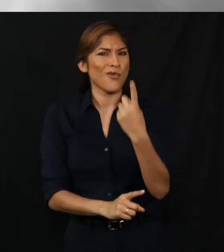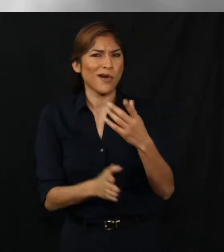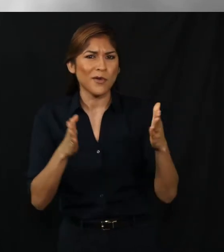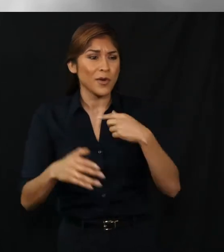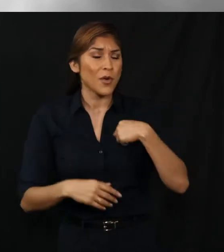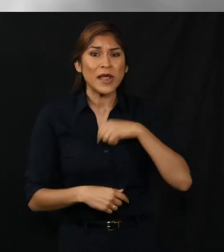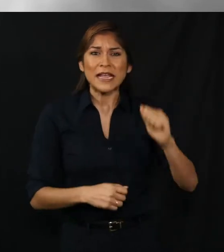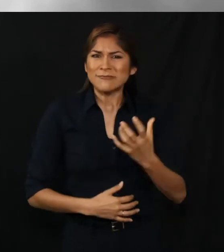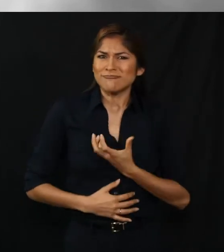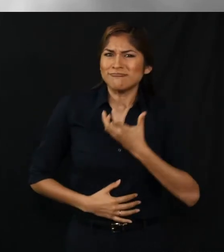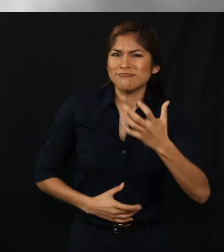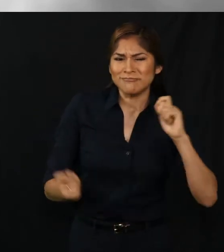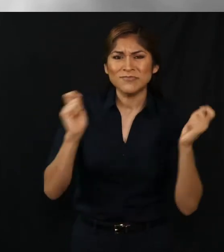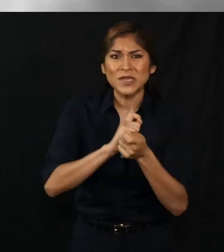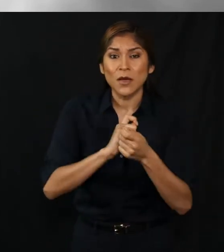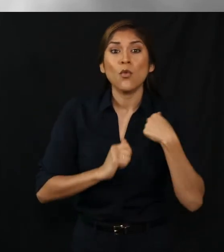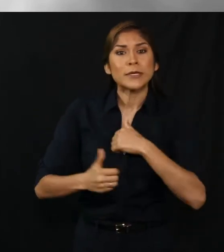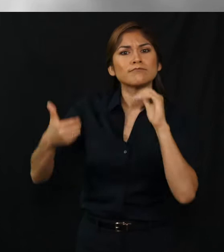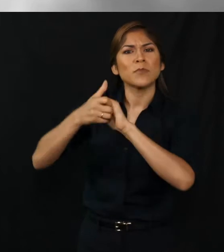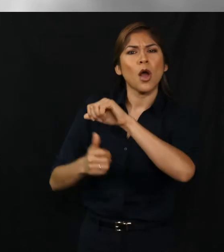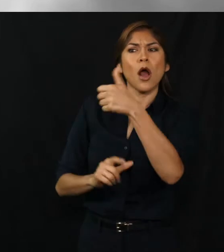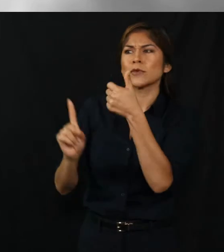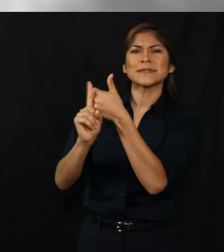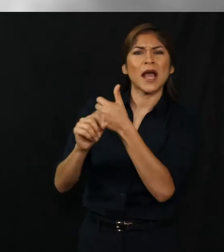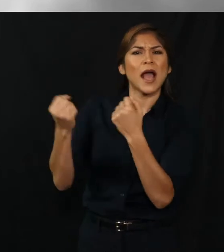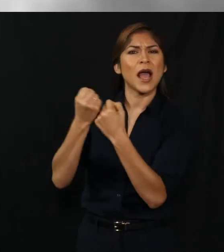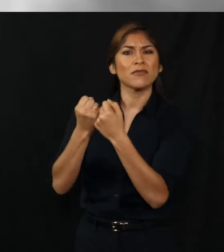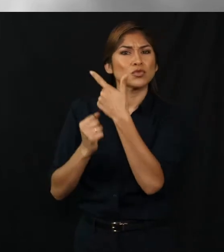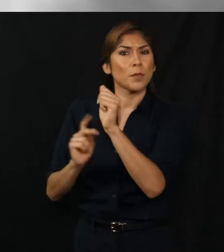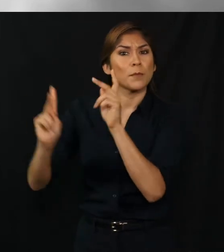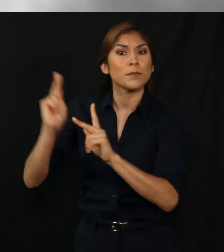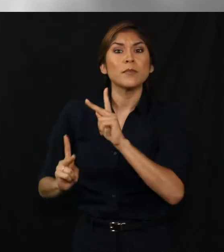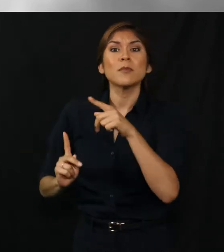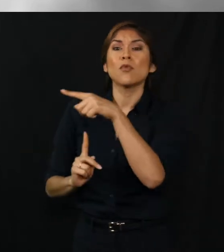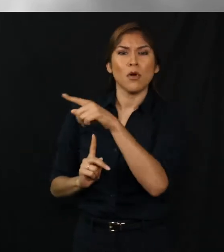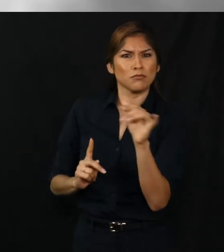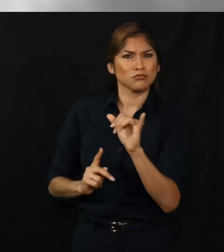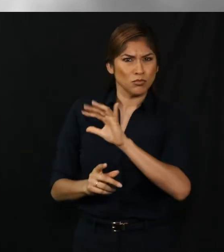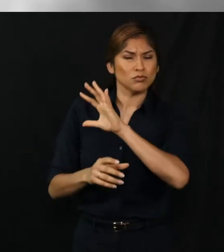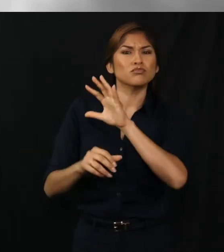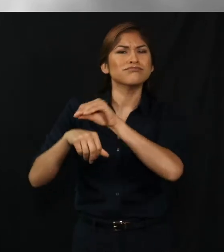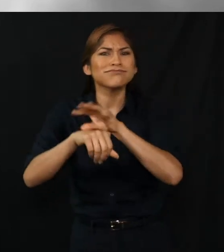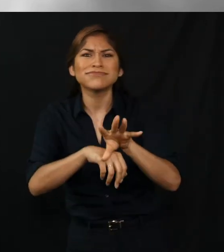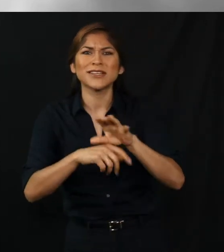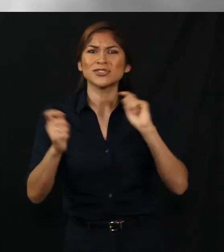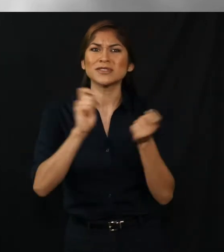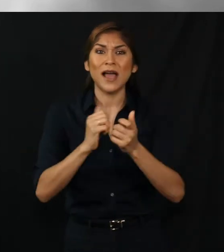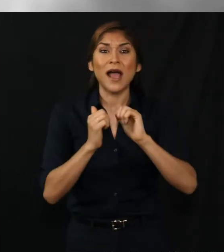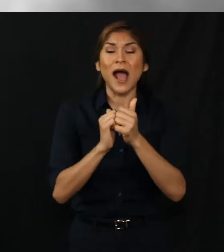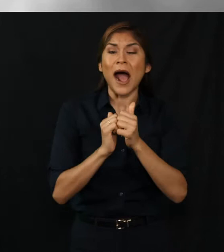We are working with self-advocacy on uniting Georgians and influencing change by speaking up and taking control of our lives.